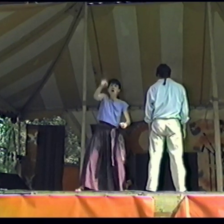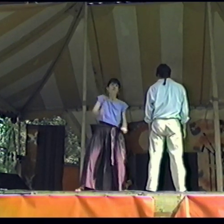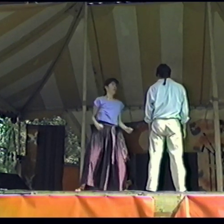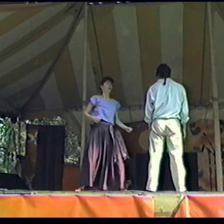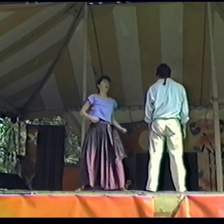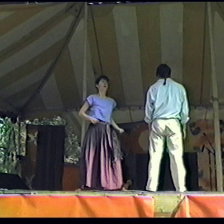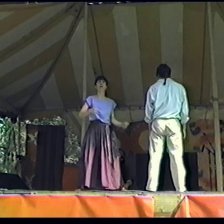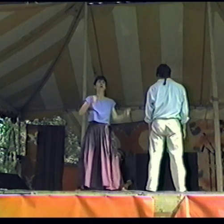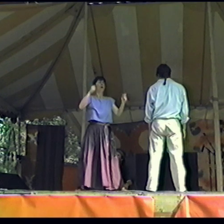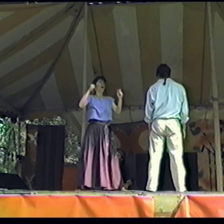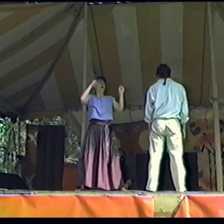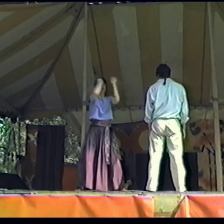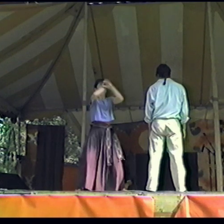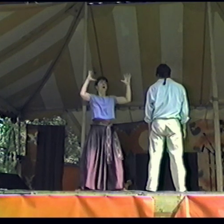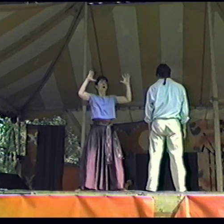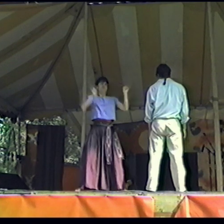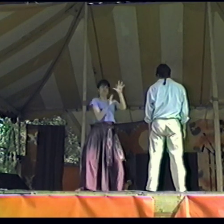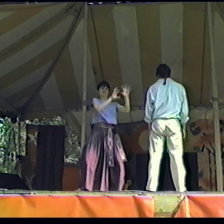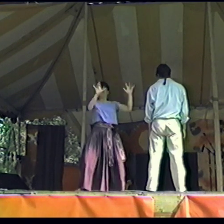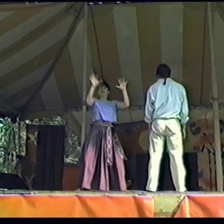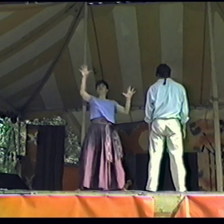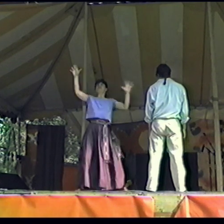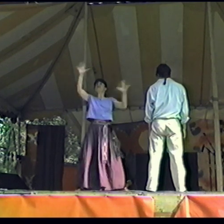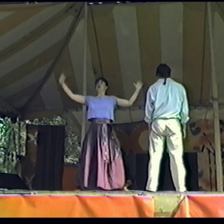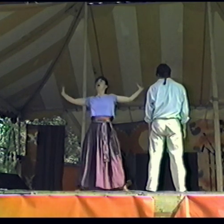Windshield shattering into a million pieces